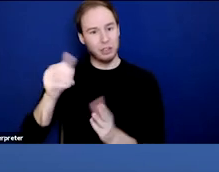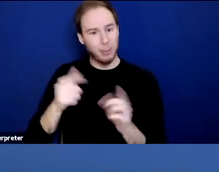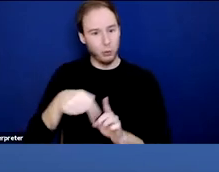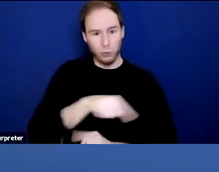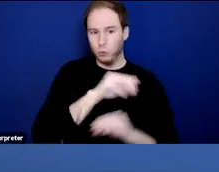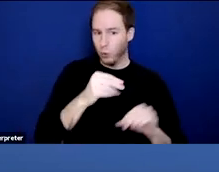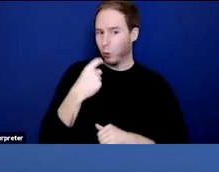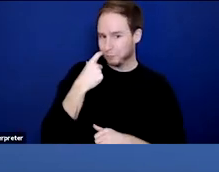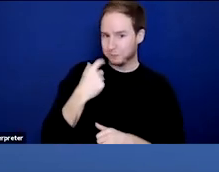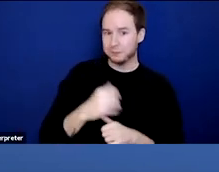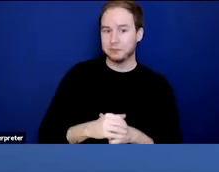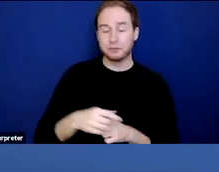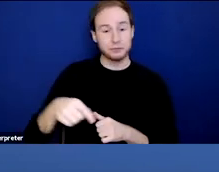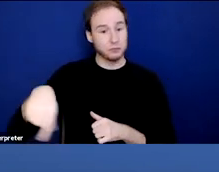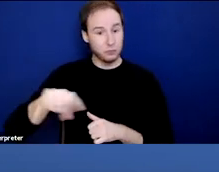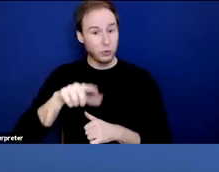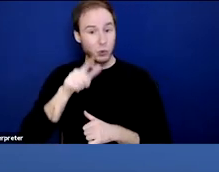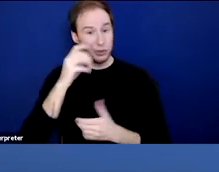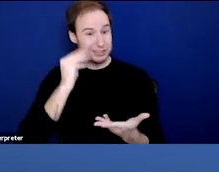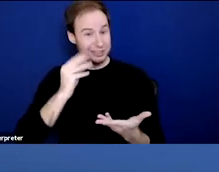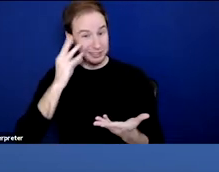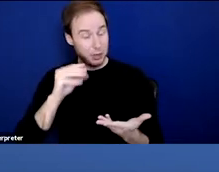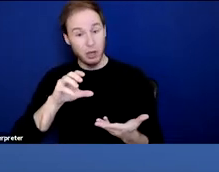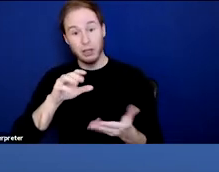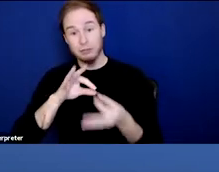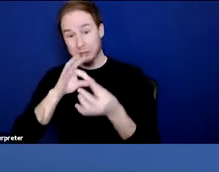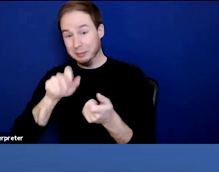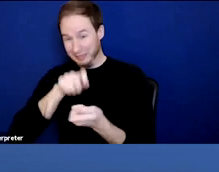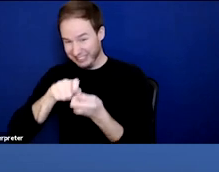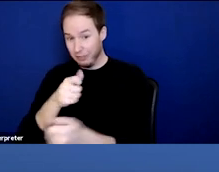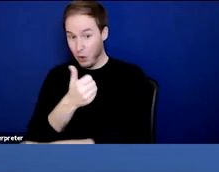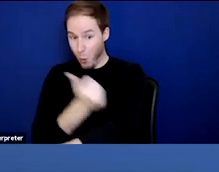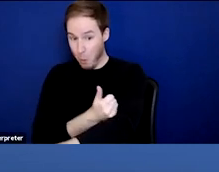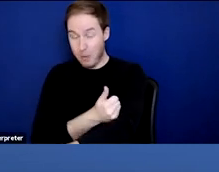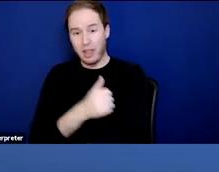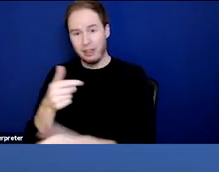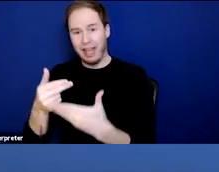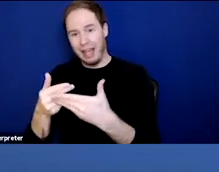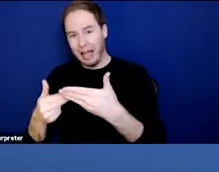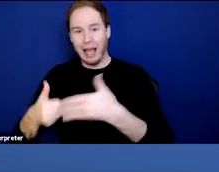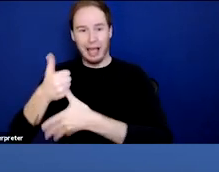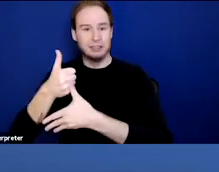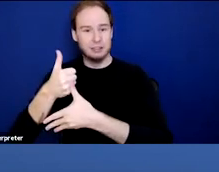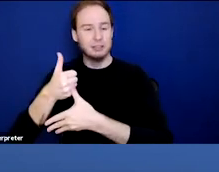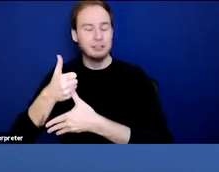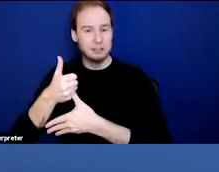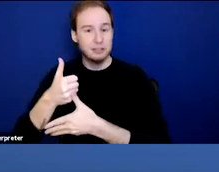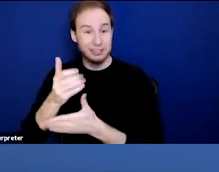And folks that are experiencing an opioid use disorder are at the highest risk. And some factors especially important